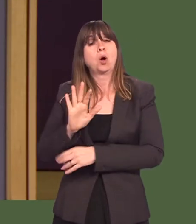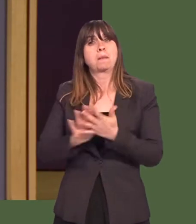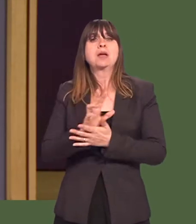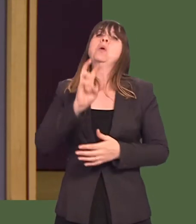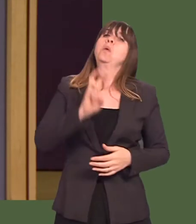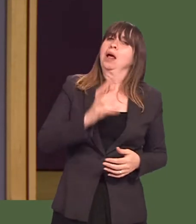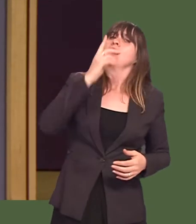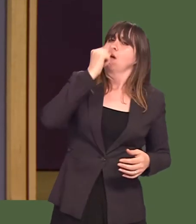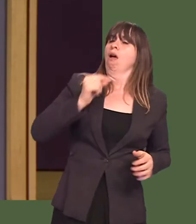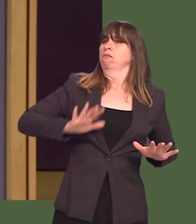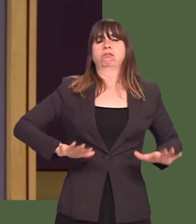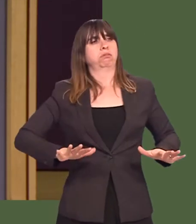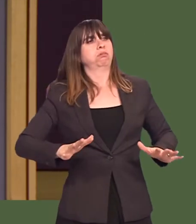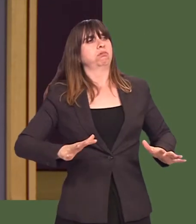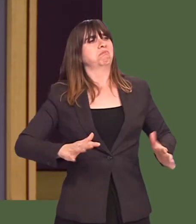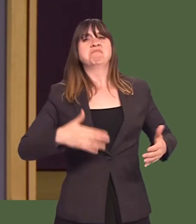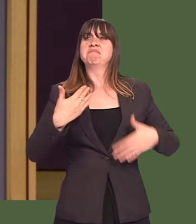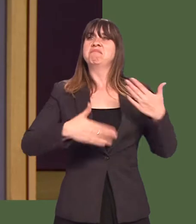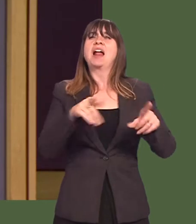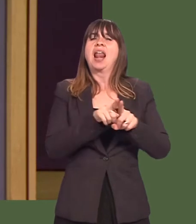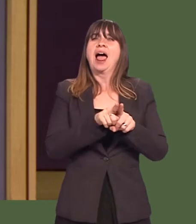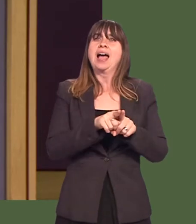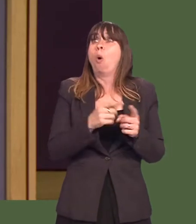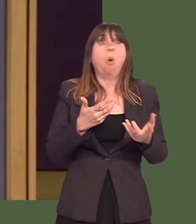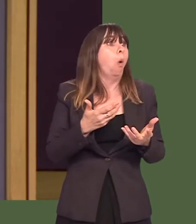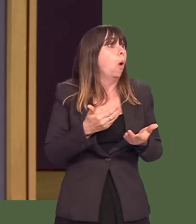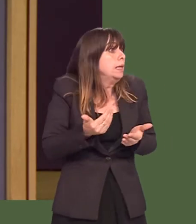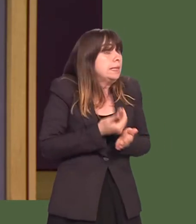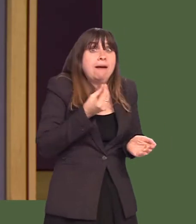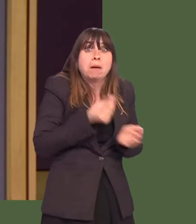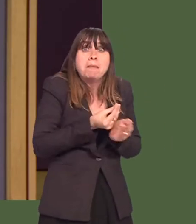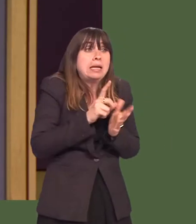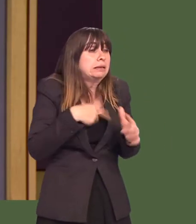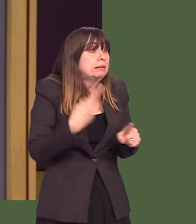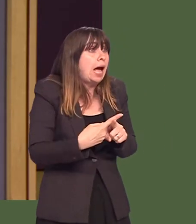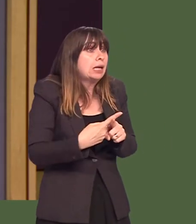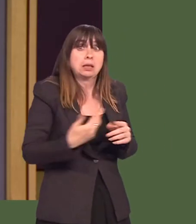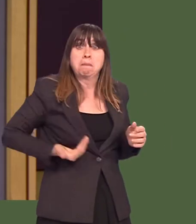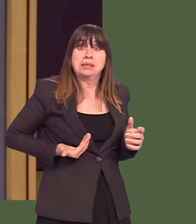great opportunity to make our country into a kind of tax haven within the United Kingdom,